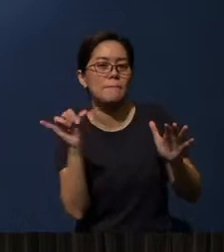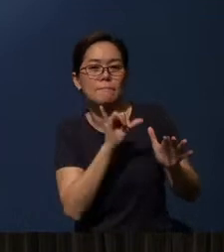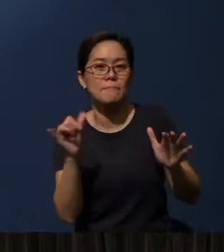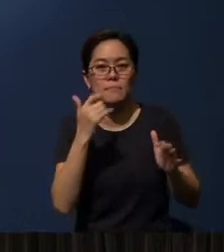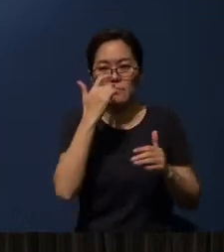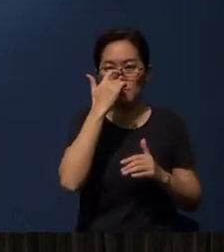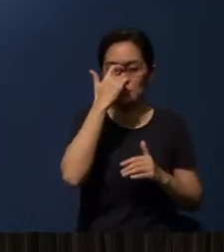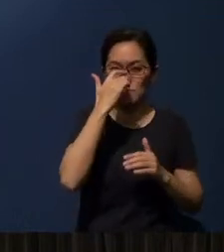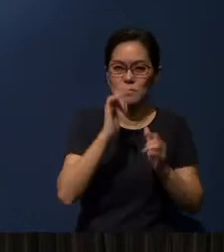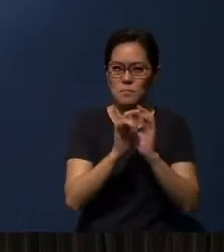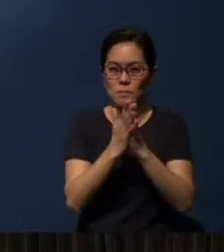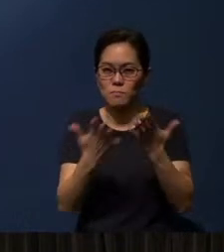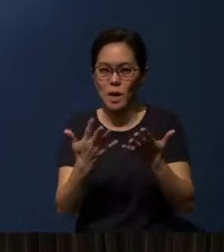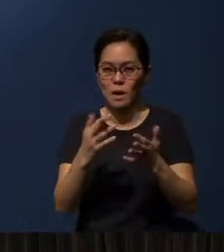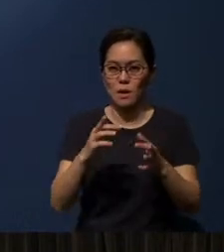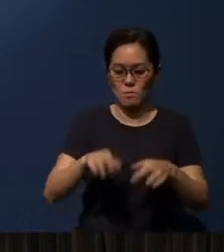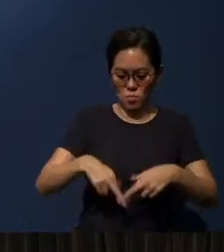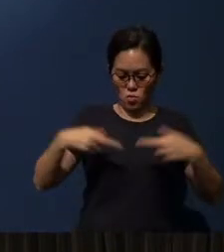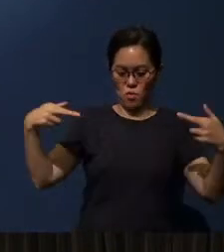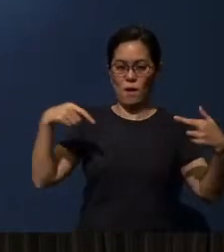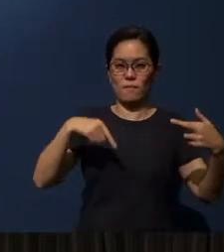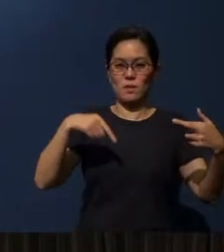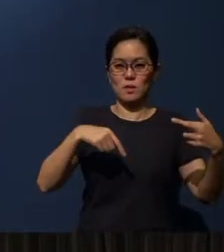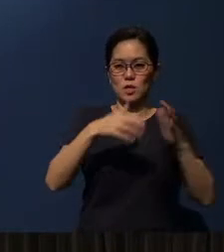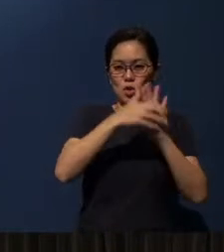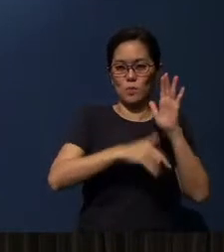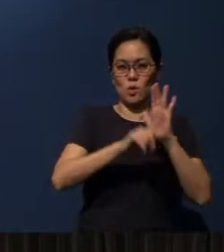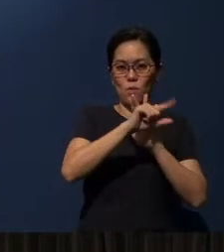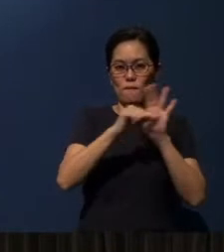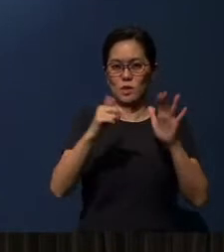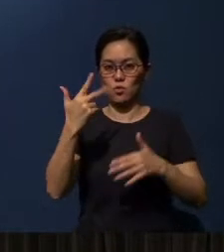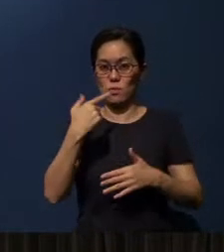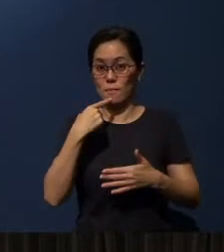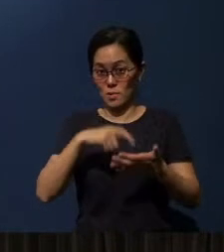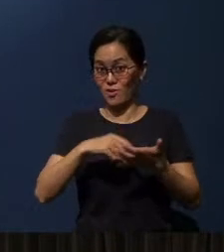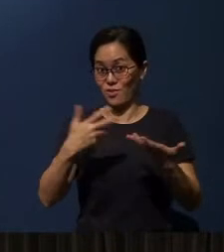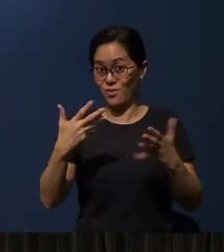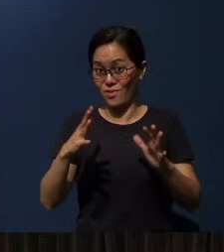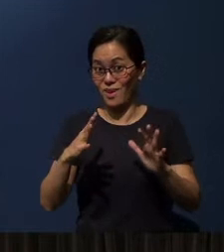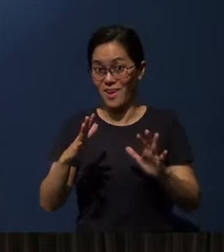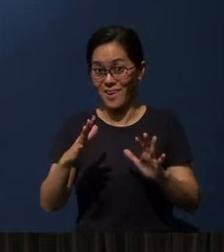The Bible, in Revelation 1 : 3, just now I mentioned this verse already.